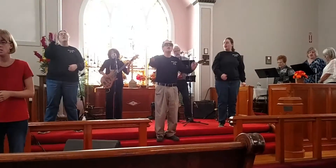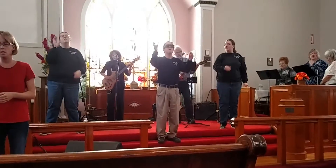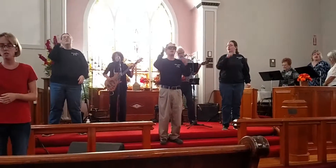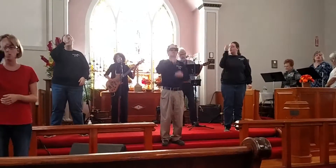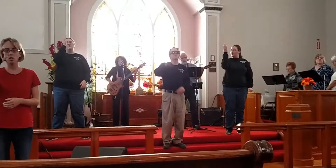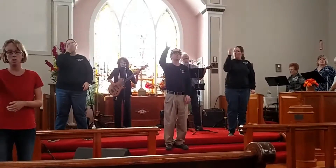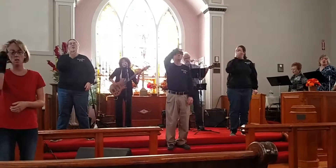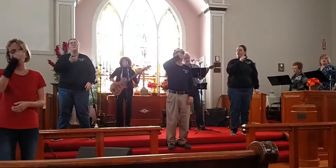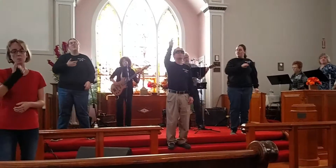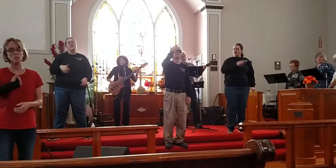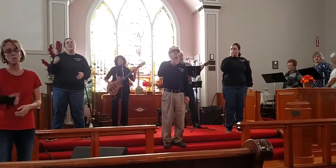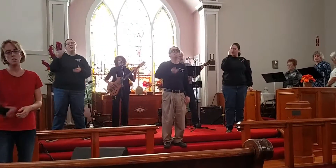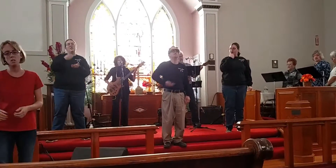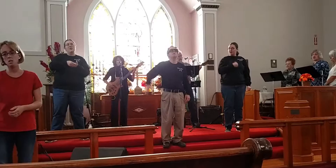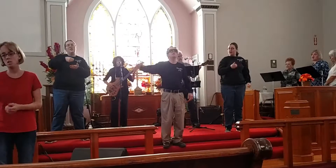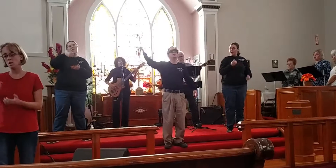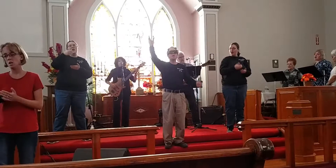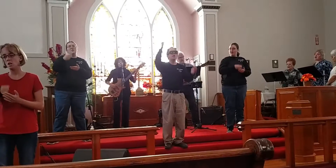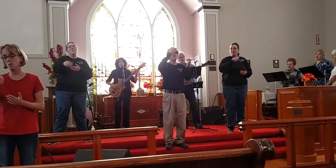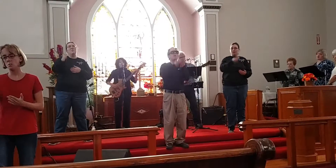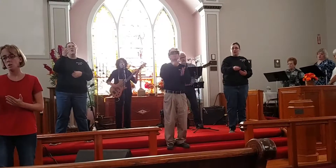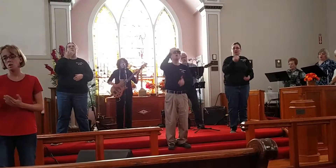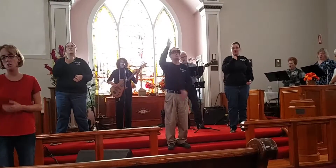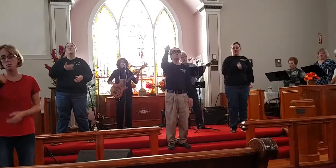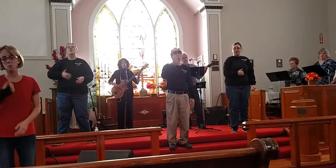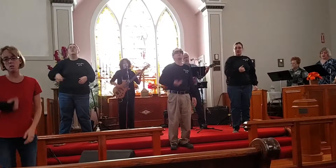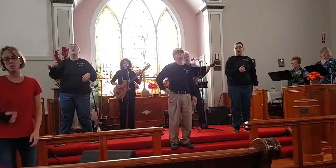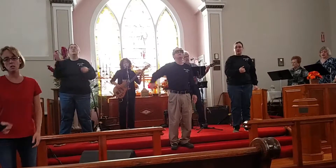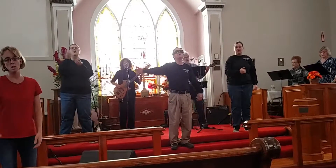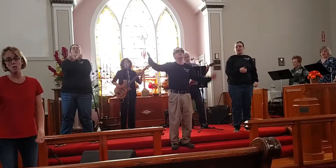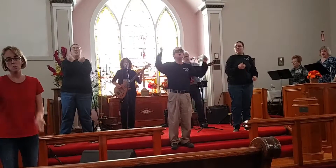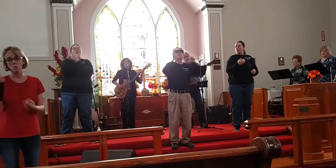He sought me and bought me